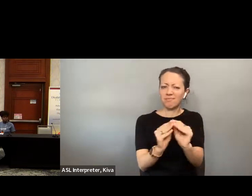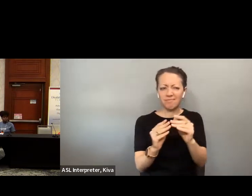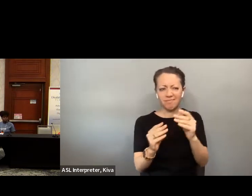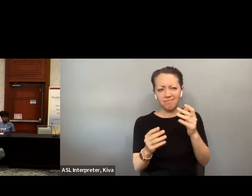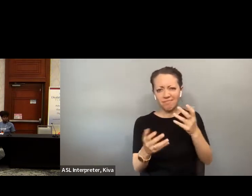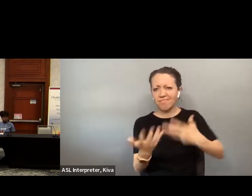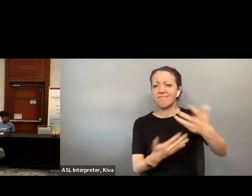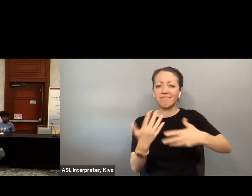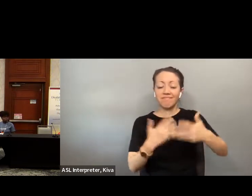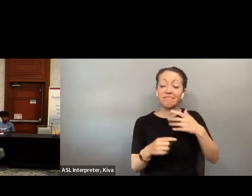democracy live, launched the first accessible vote by mail solution back in 2,008, Since then it's been deployed in nearly 2,500 jurisdictions across 29 States.